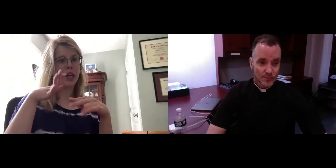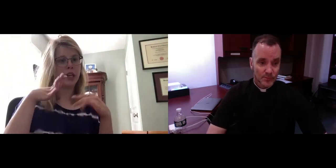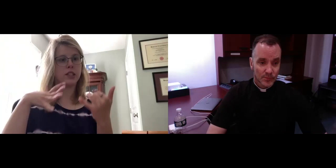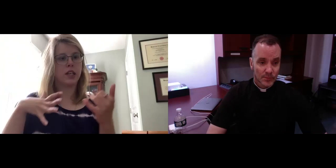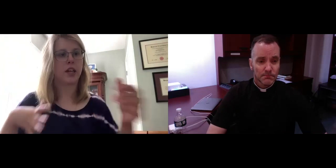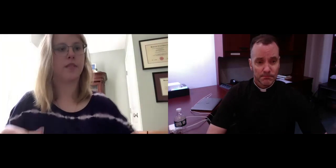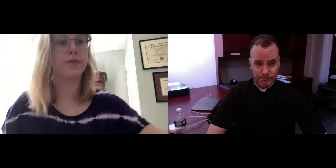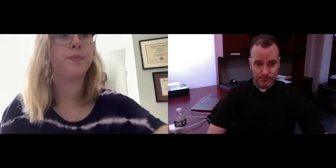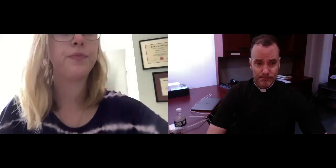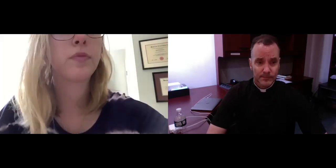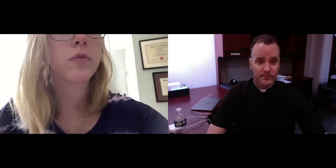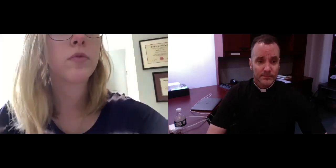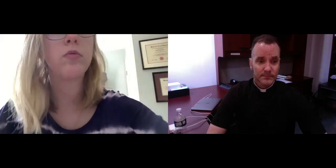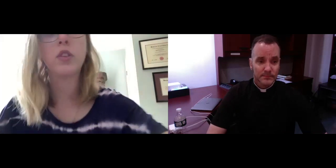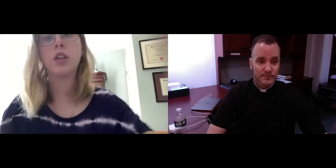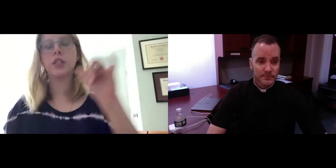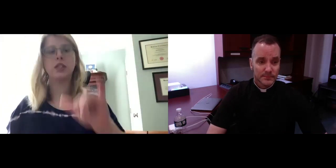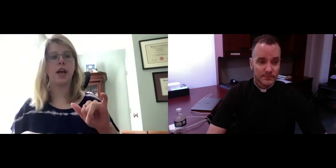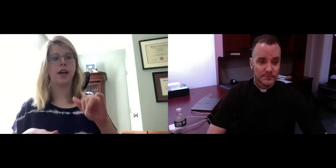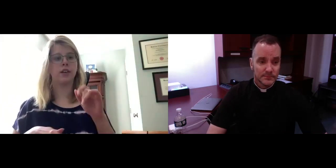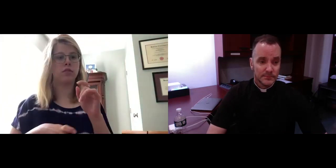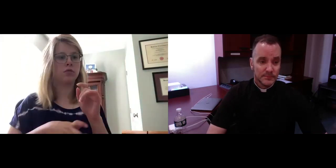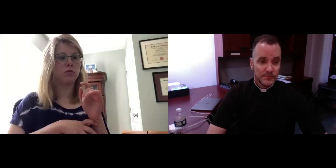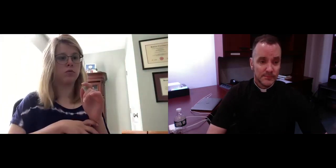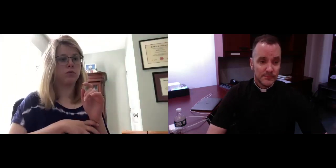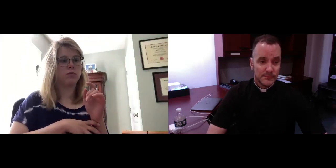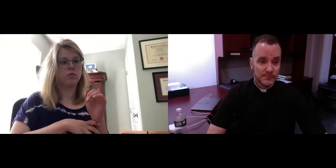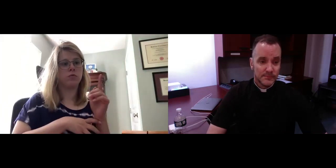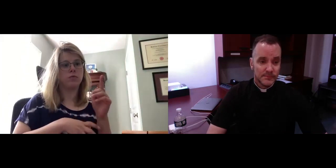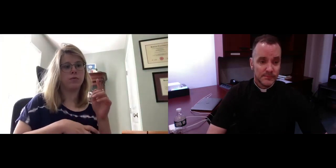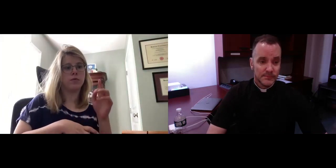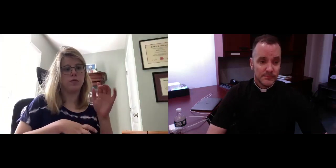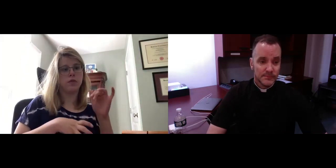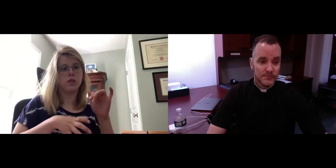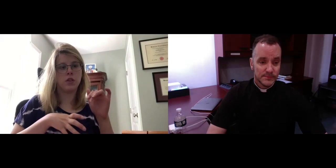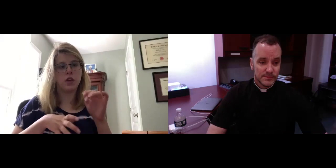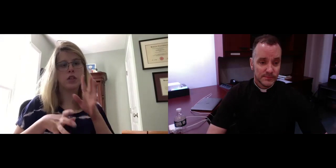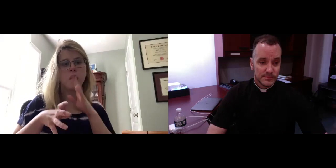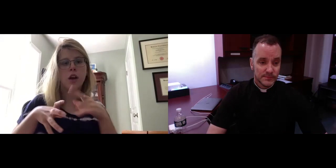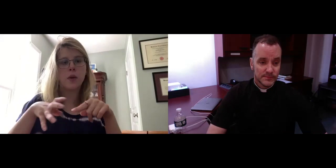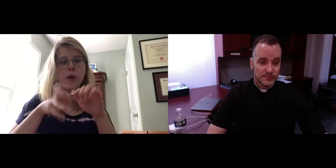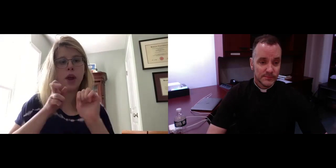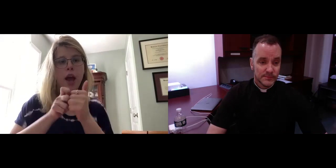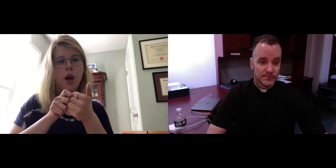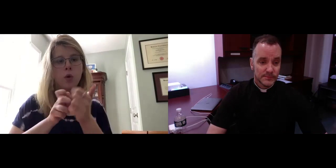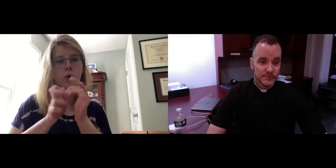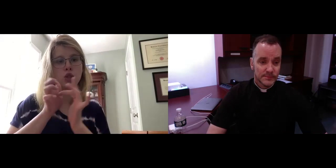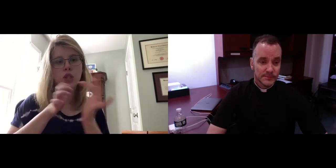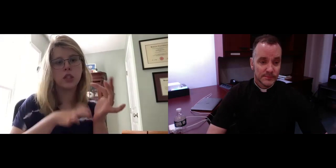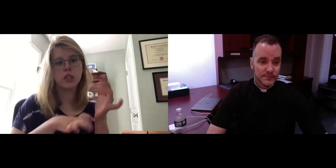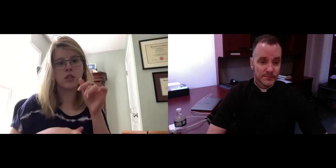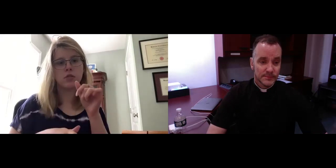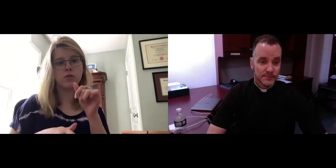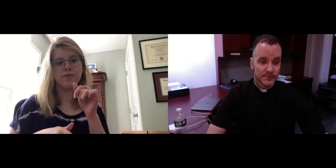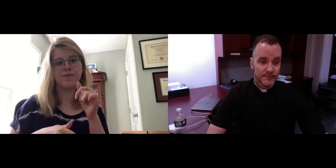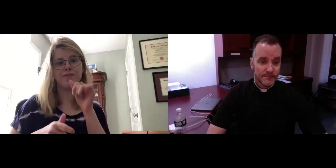So now I'd like to share my thoughts about the reading. This reading is